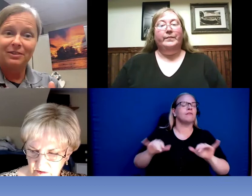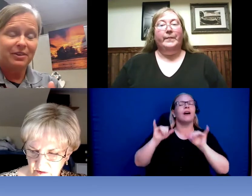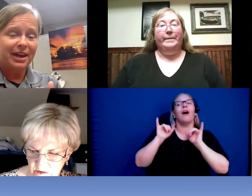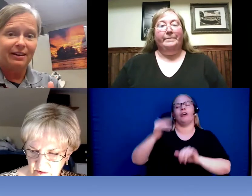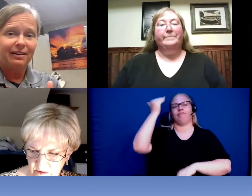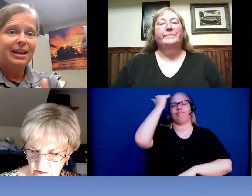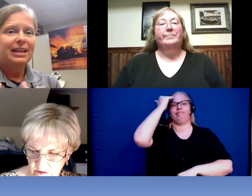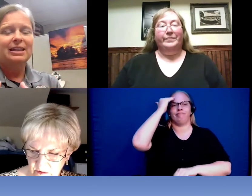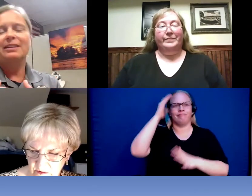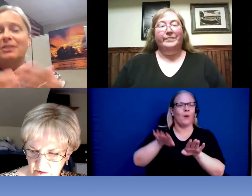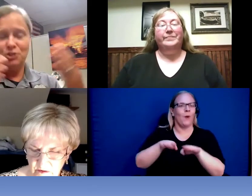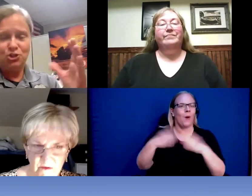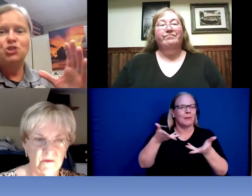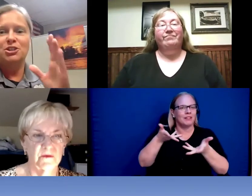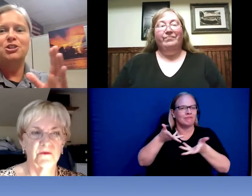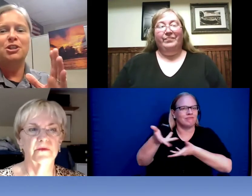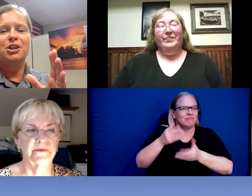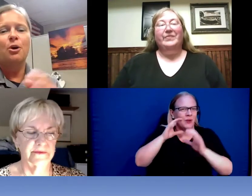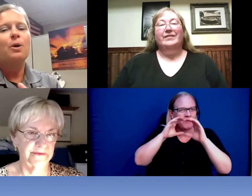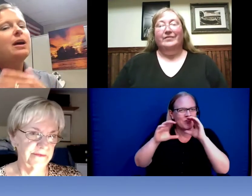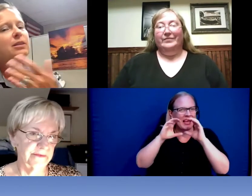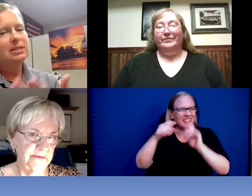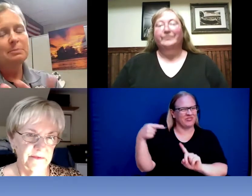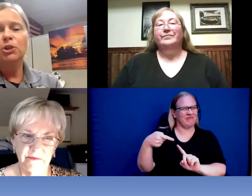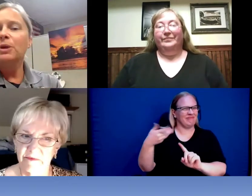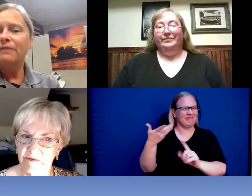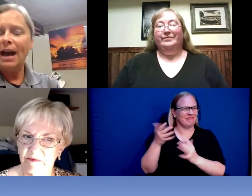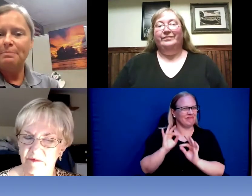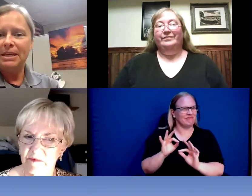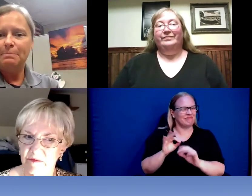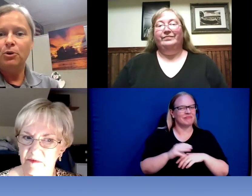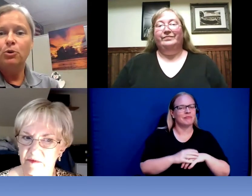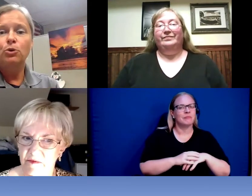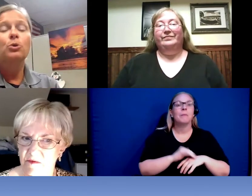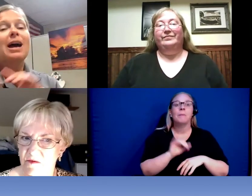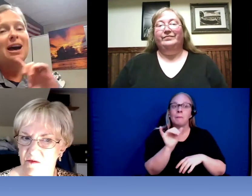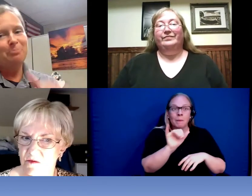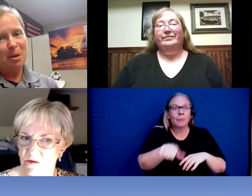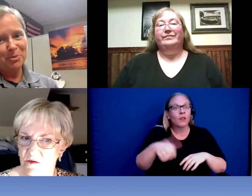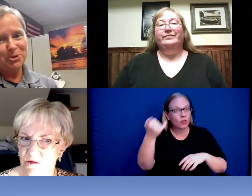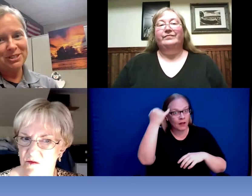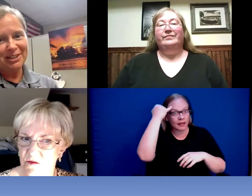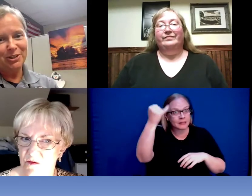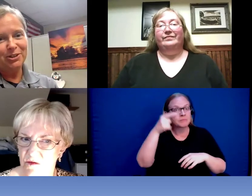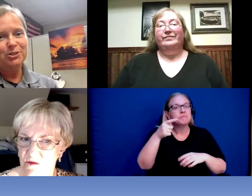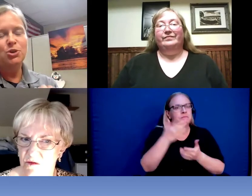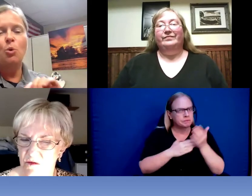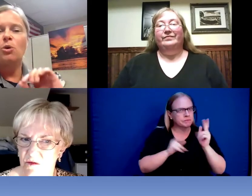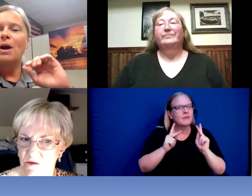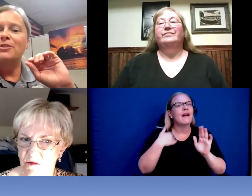there. Just to know similar we have had people who have bumper stickers or whether --